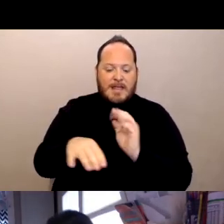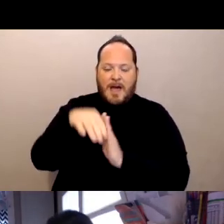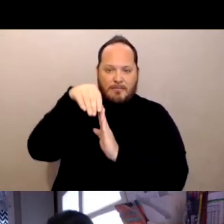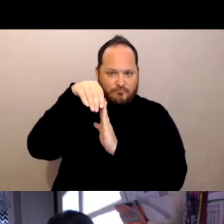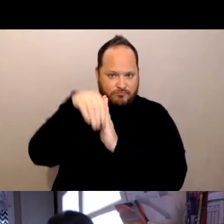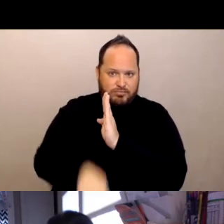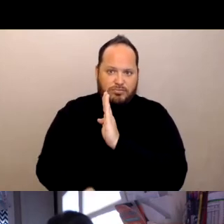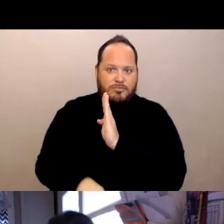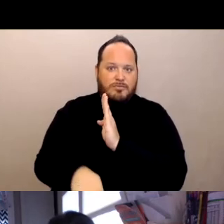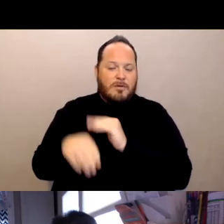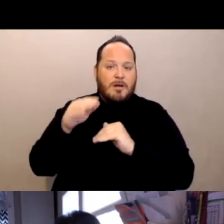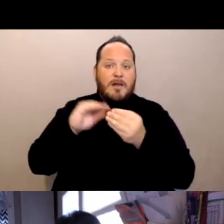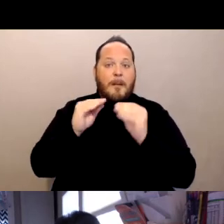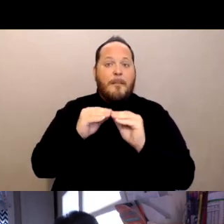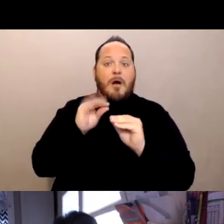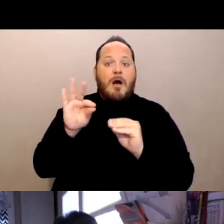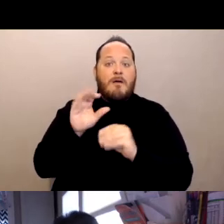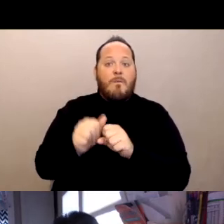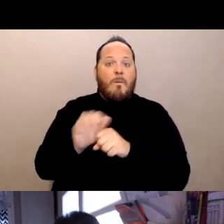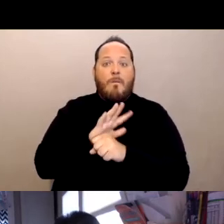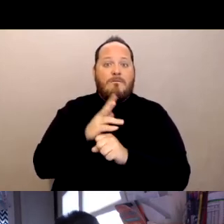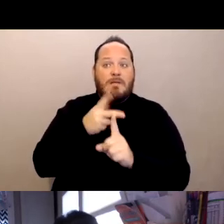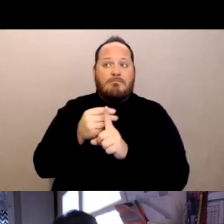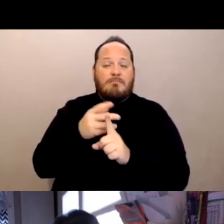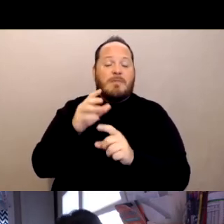on the number of cases it's again it's really just incredible.